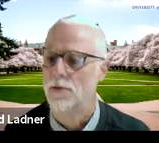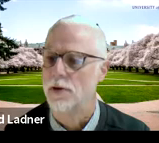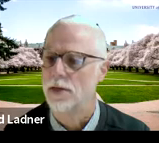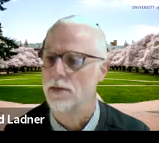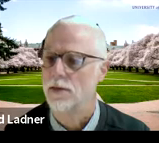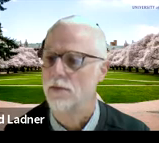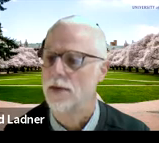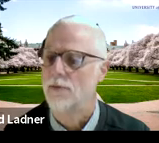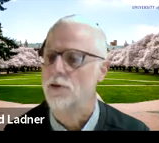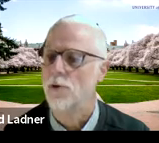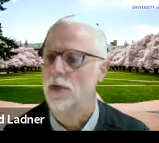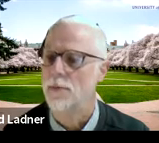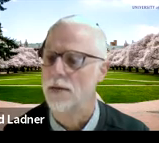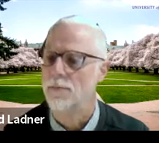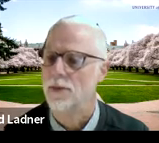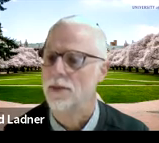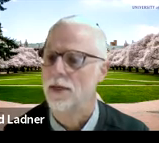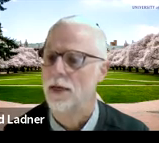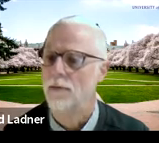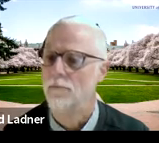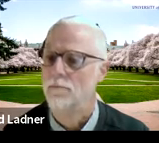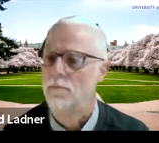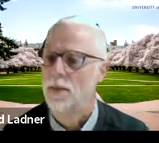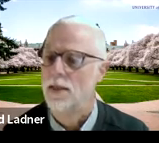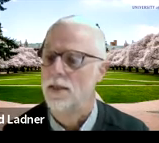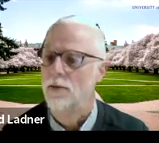of hearing. We have two more coming up.